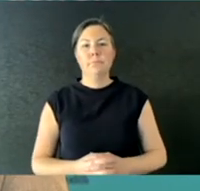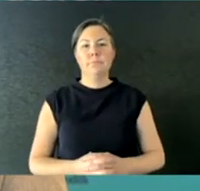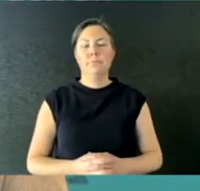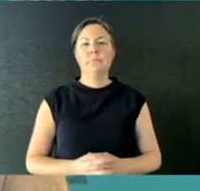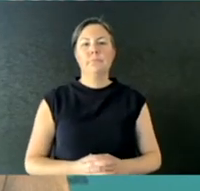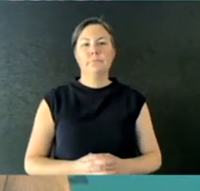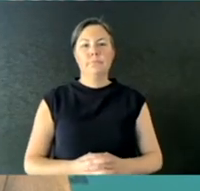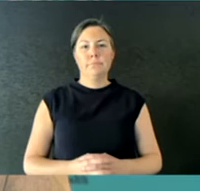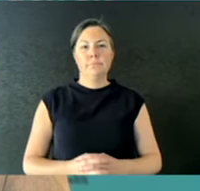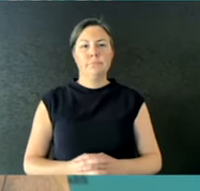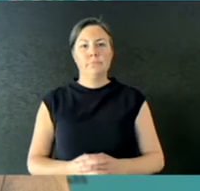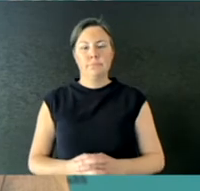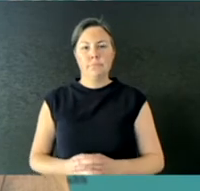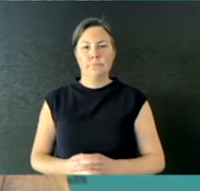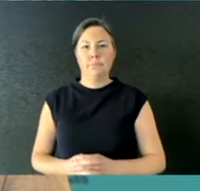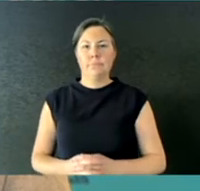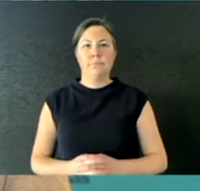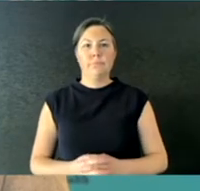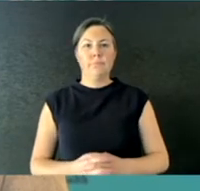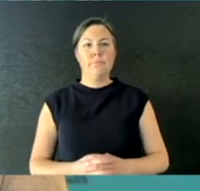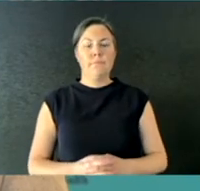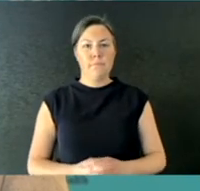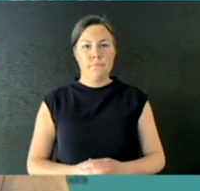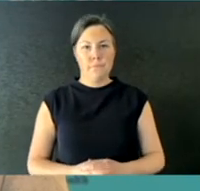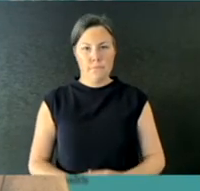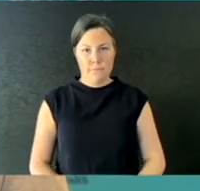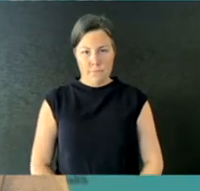The AHPCC's still says this is not a significant factor.